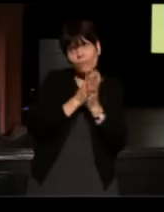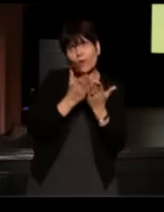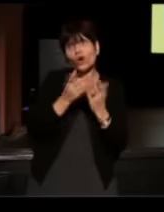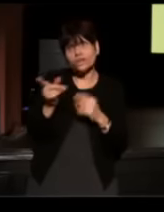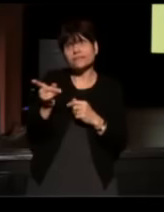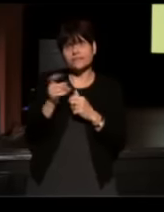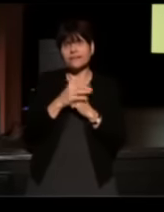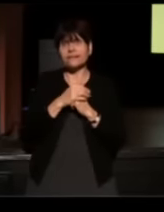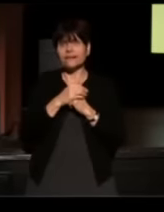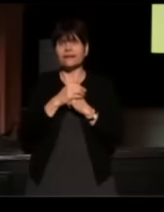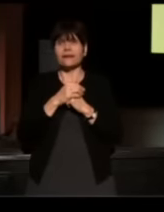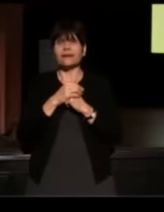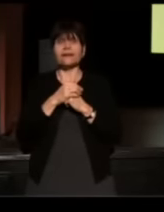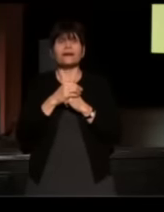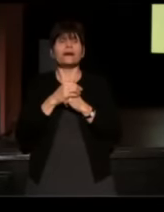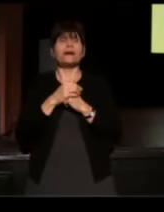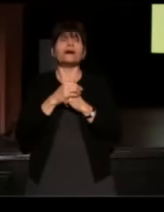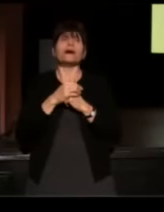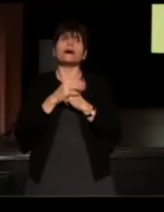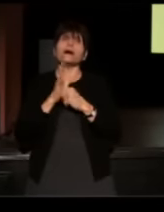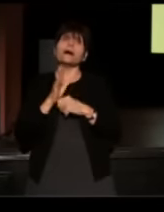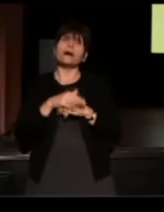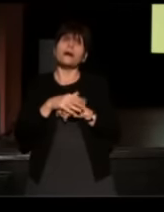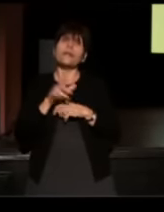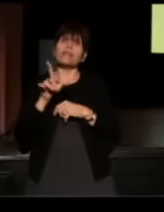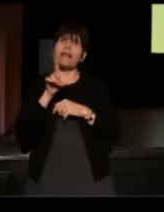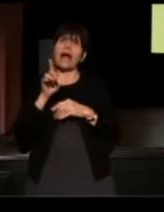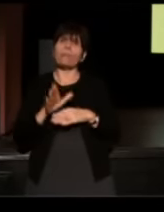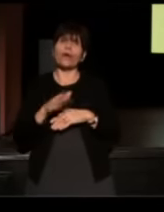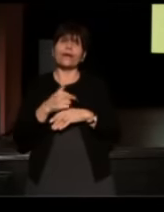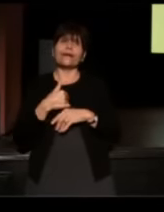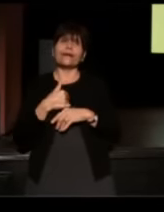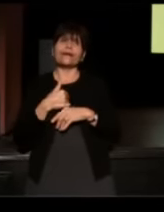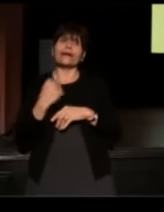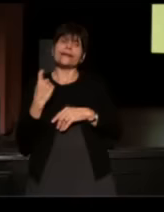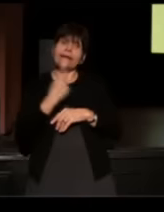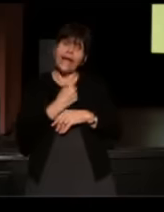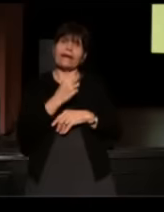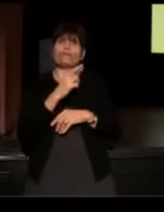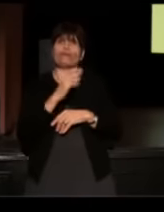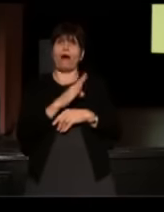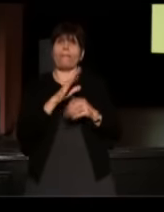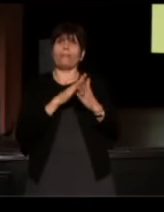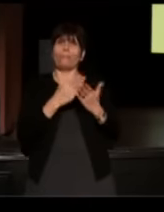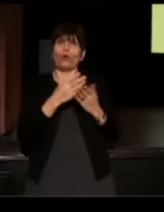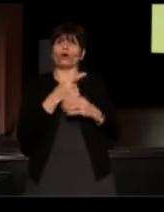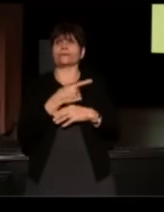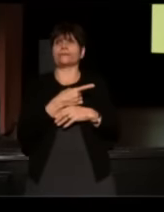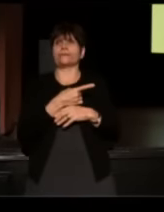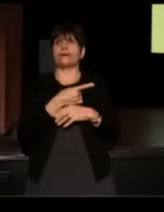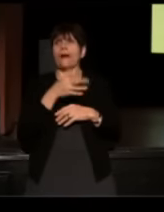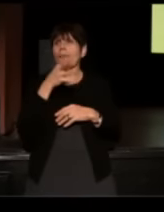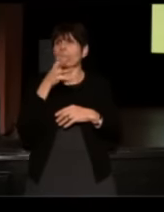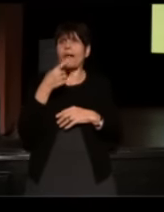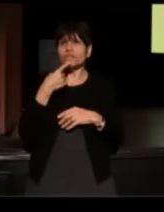And reluctantly, the librarian gave Ron the books and my mother said, "what do you say?"